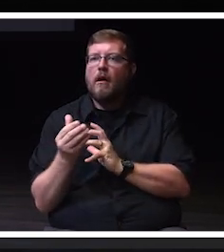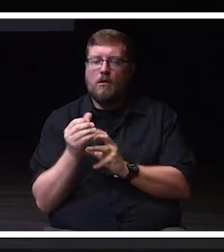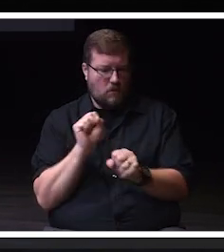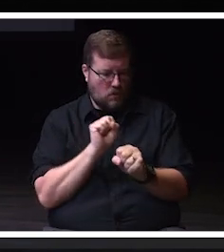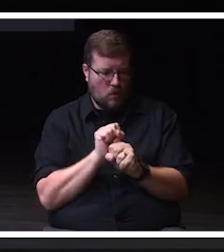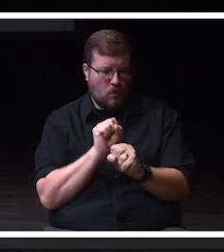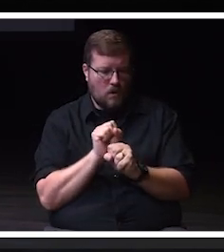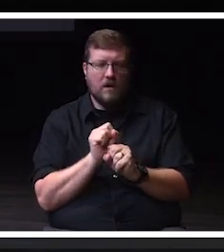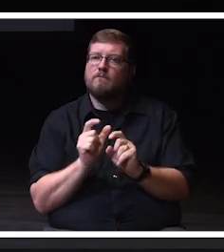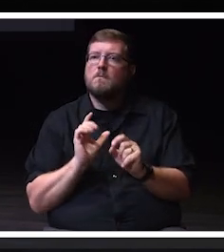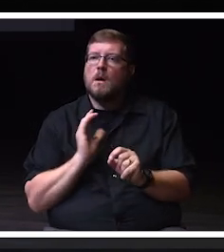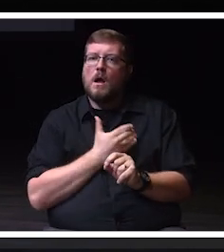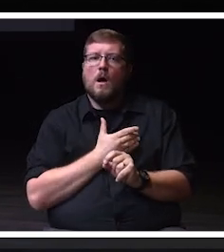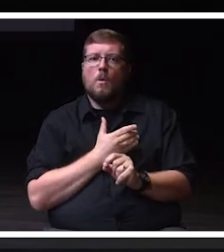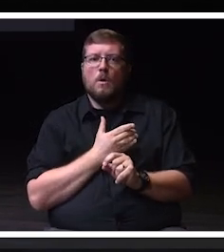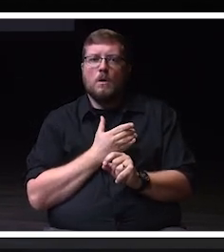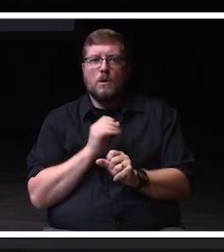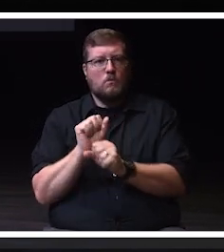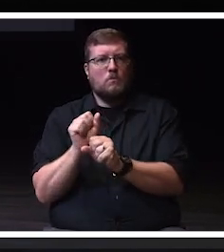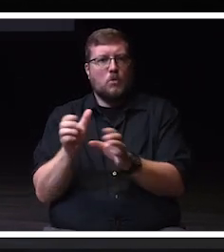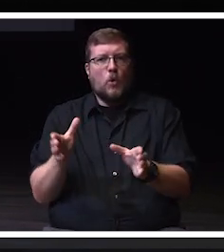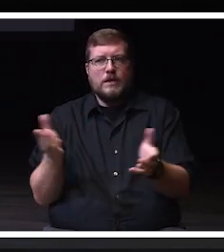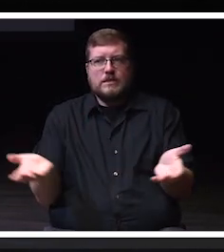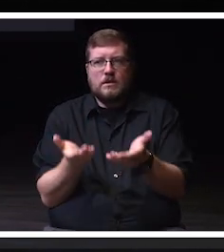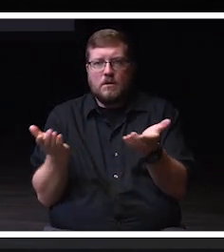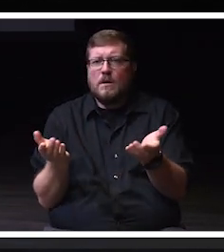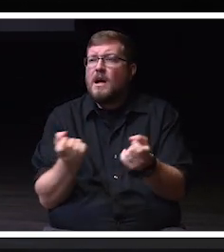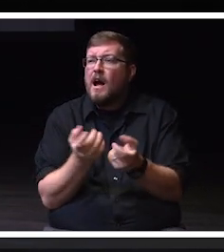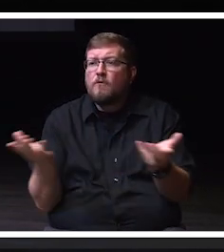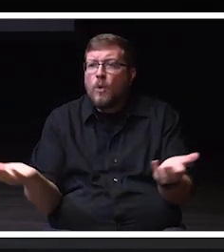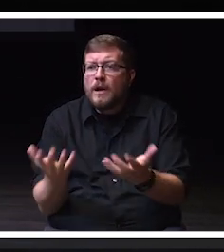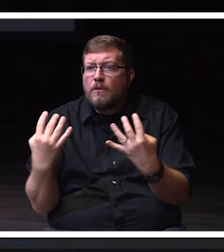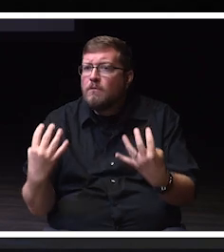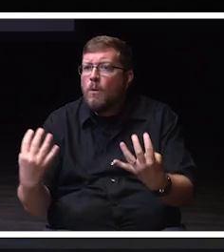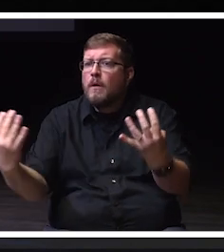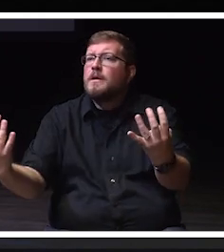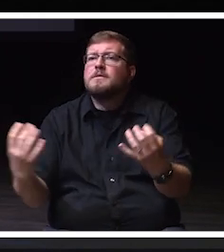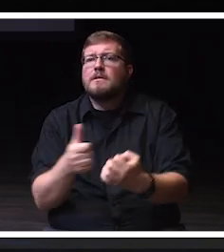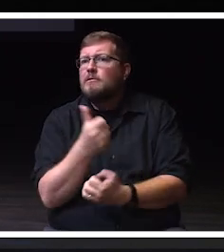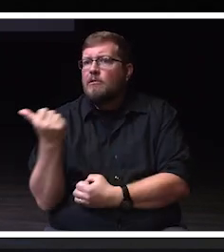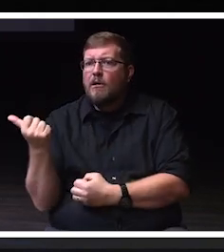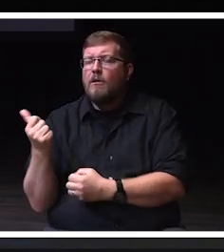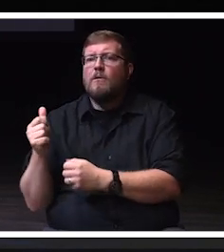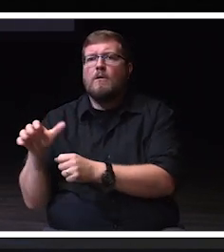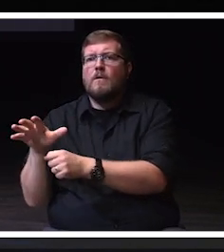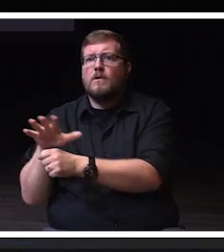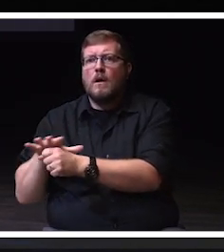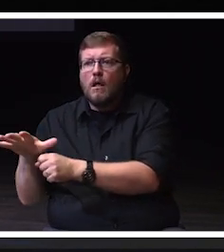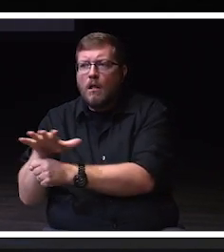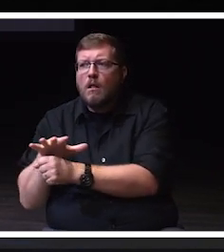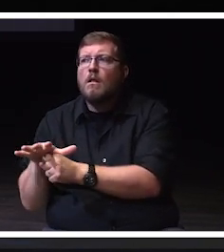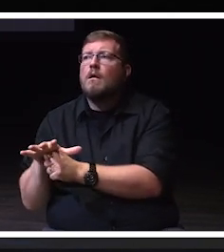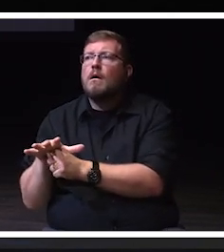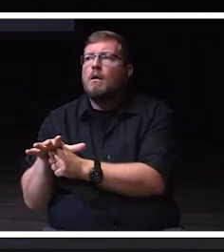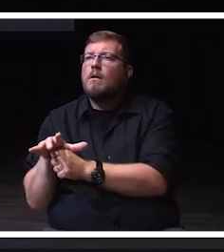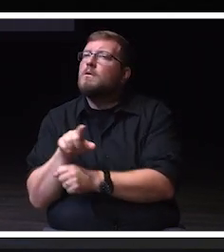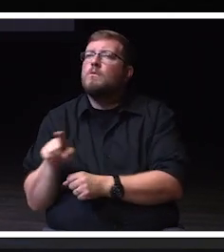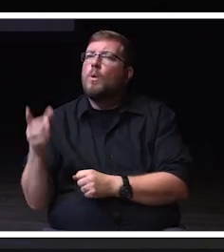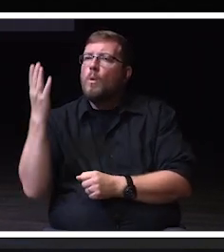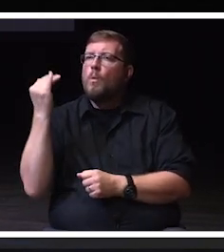Everyone in this audience and at our institution makes this a special place.